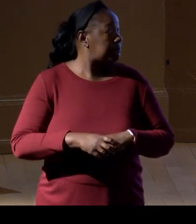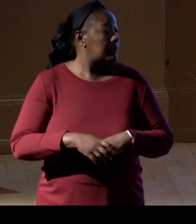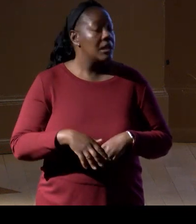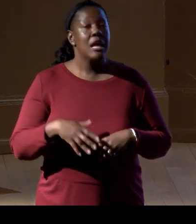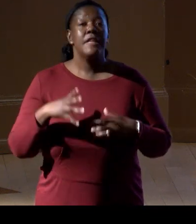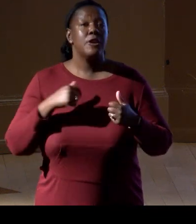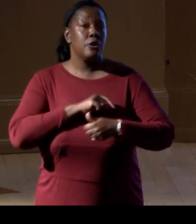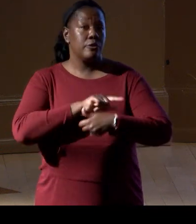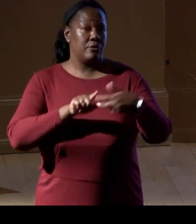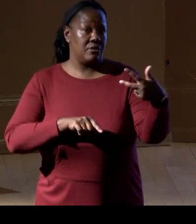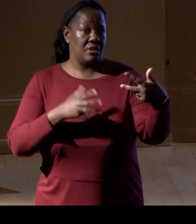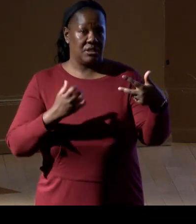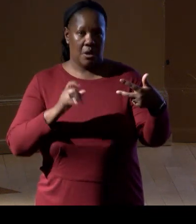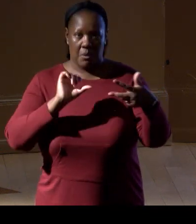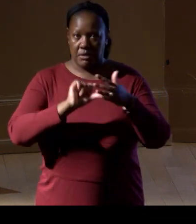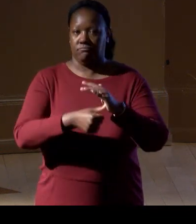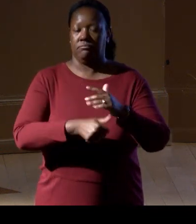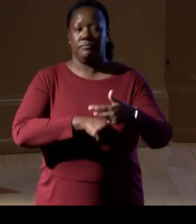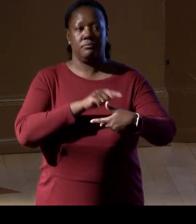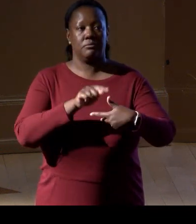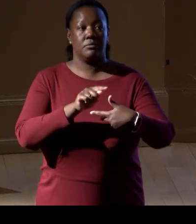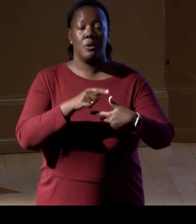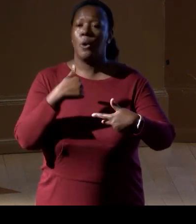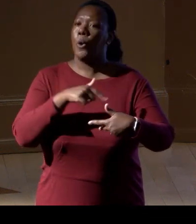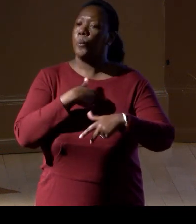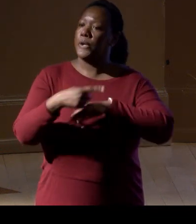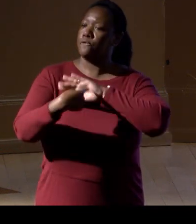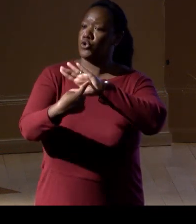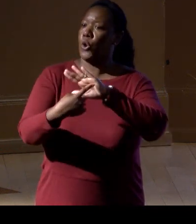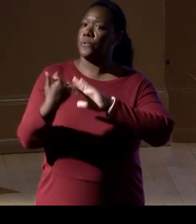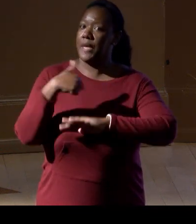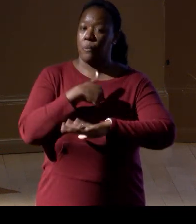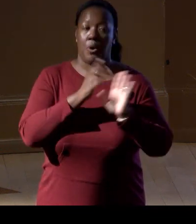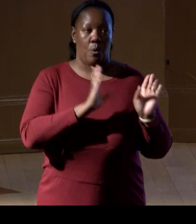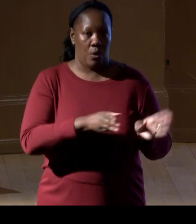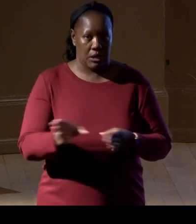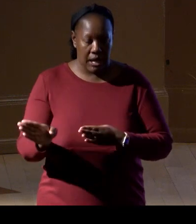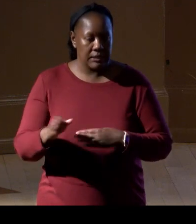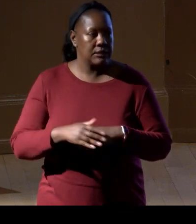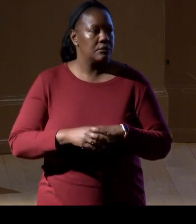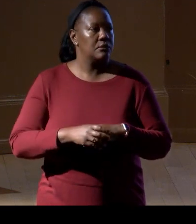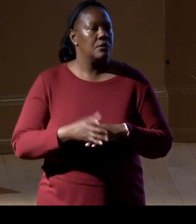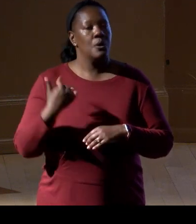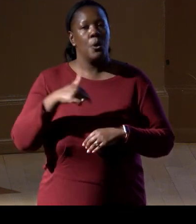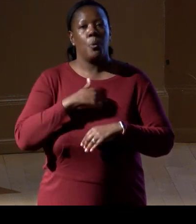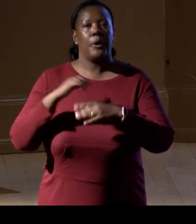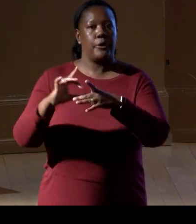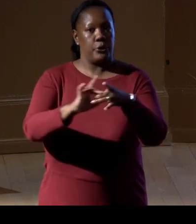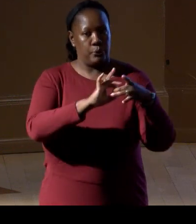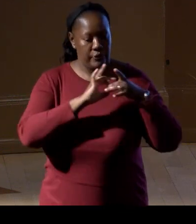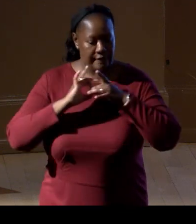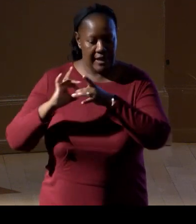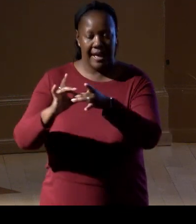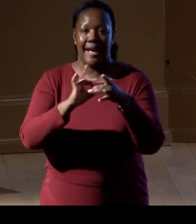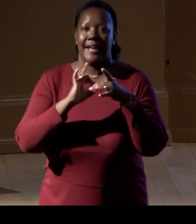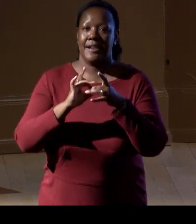You know, I think we demonstrated that we're organized. You know, we're unified now under the national strategy.